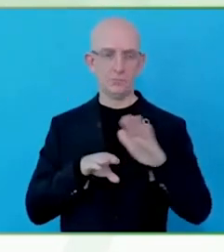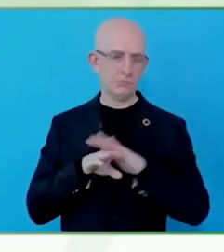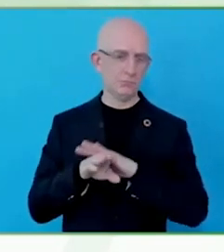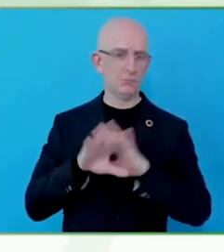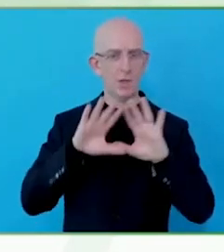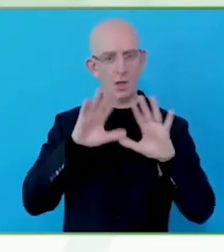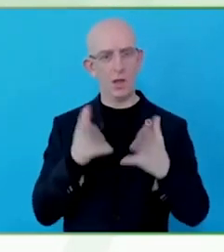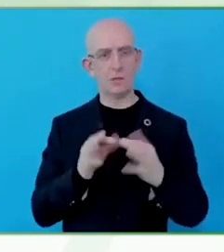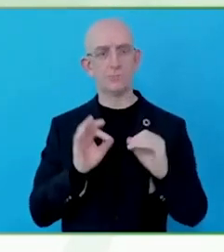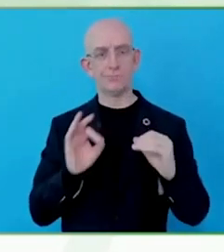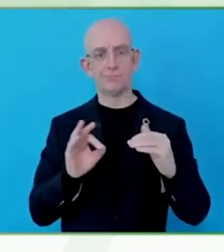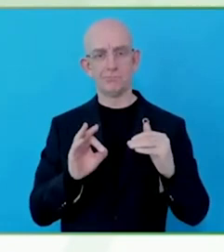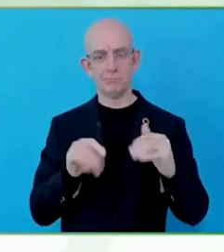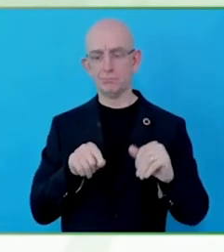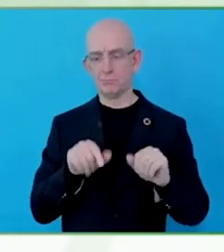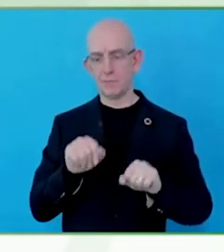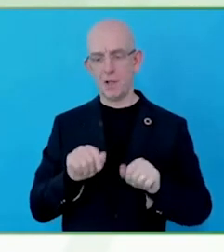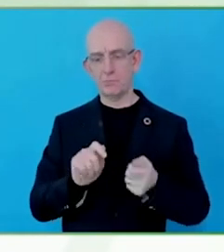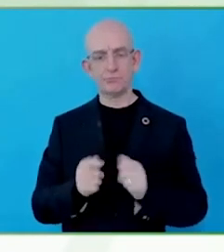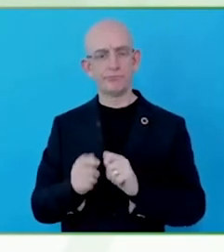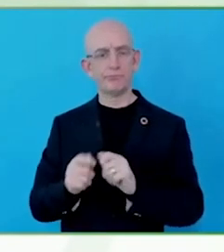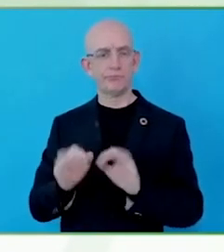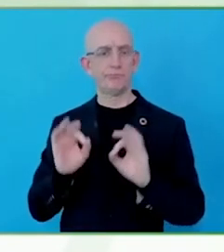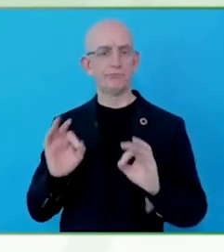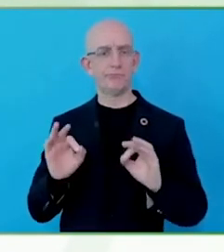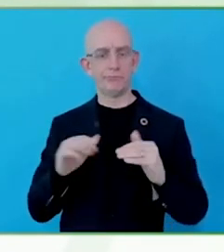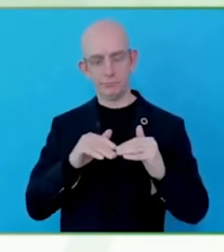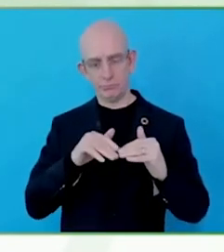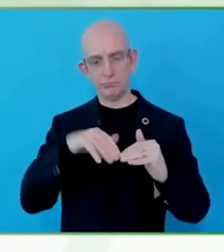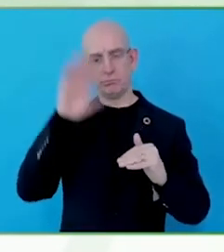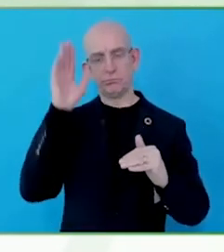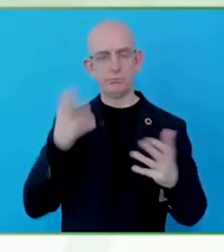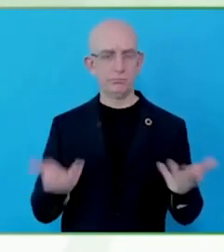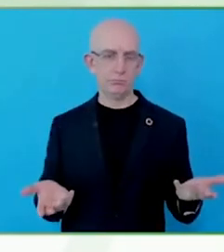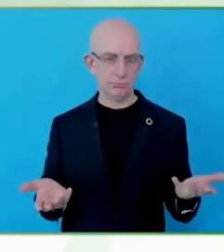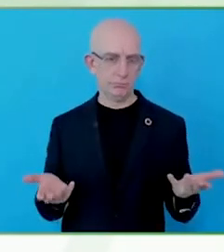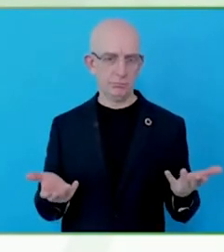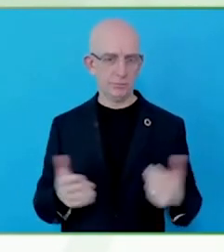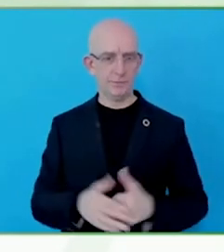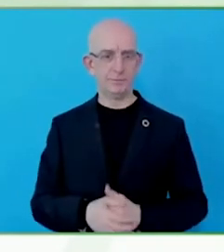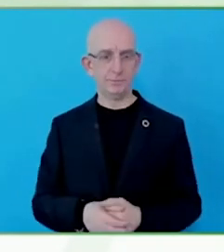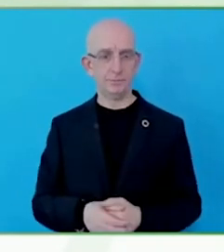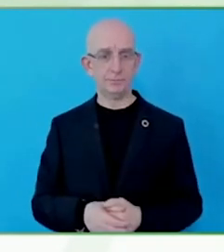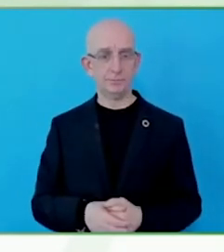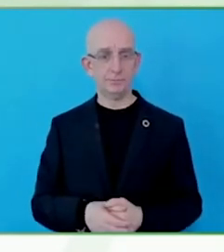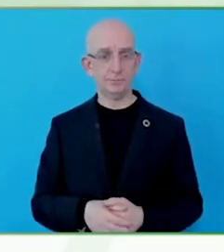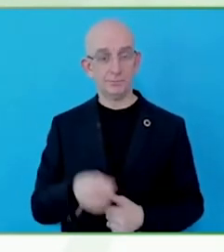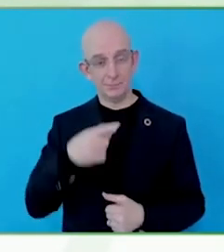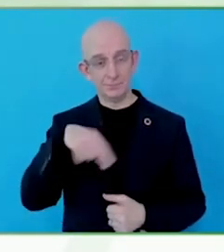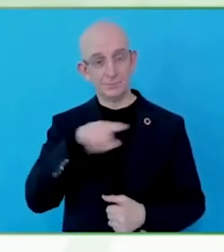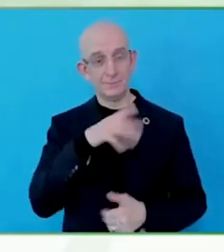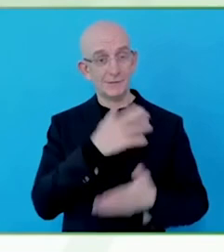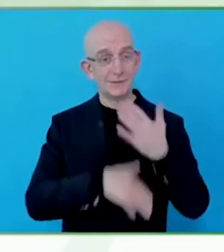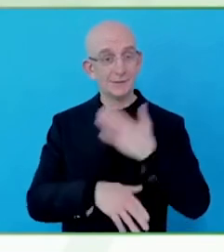I have been championing for accessibility in Brazil for the